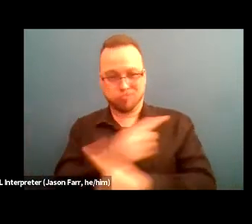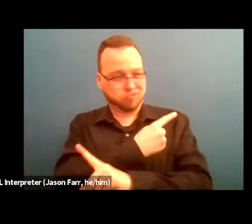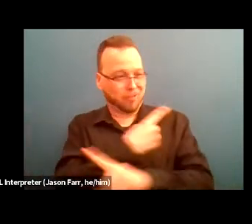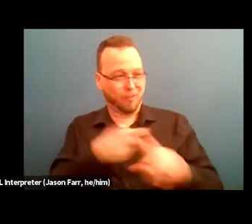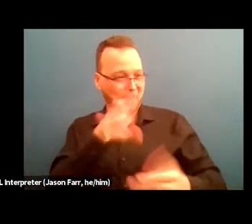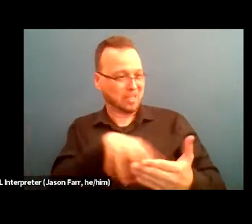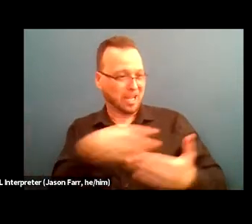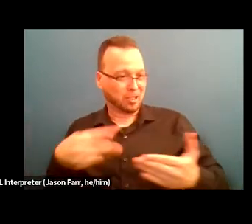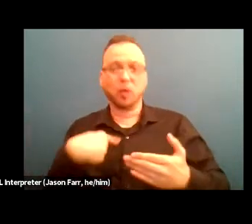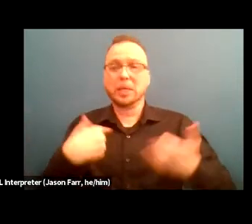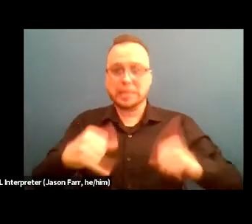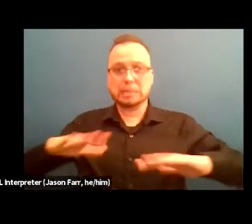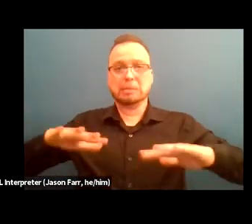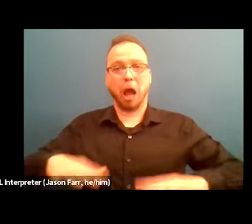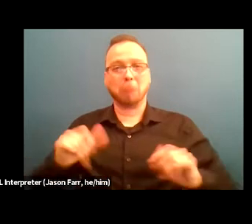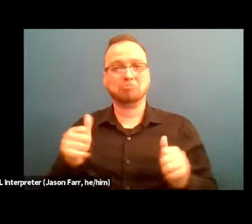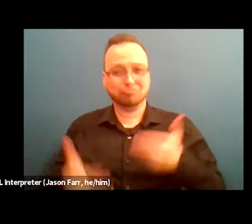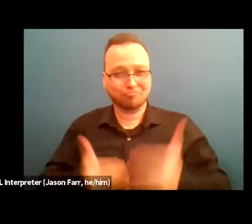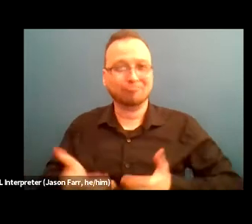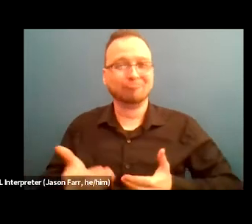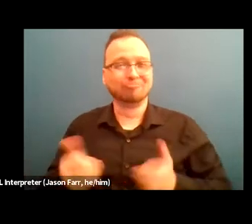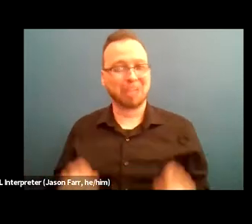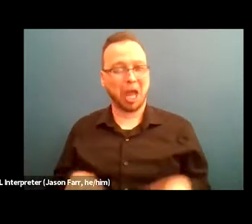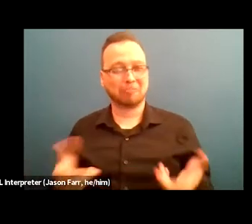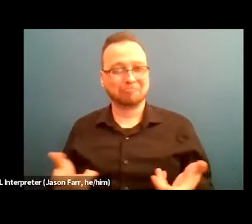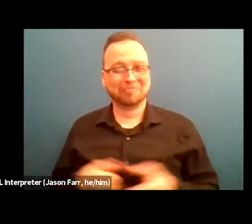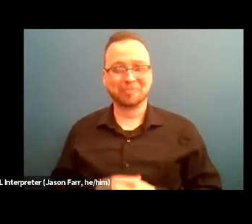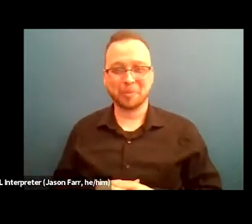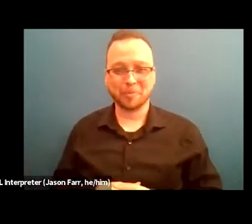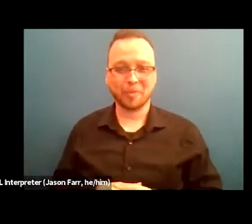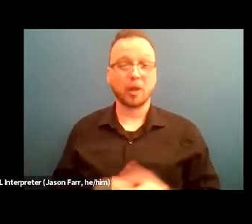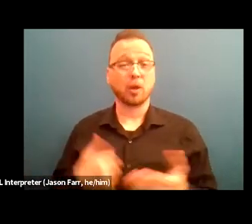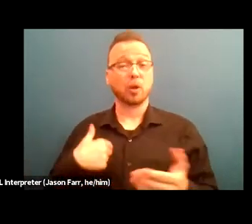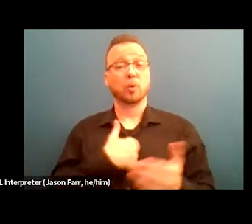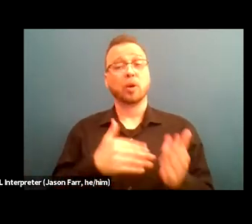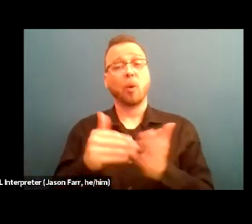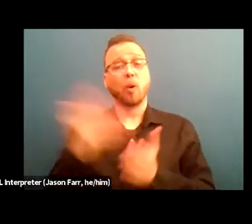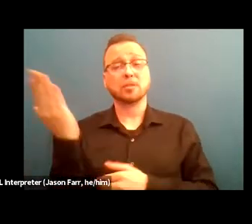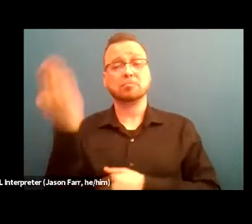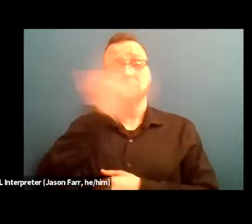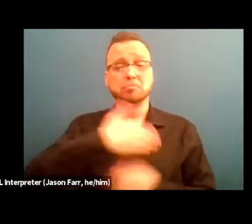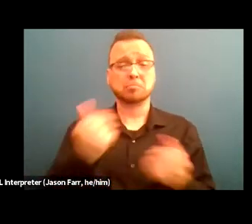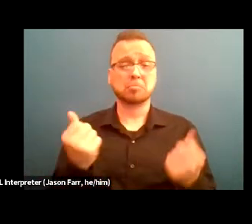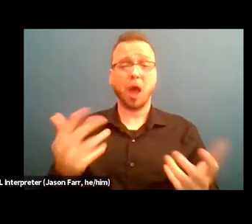We so often unaware of how white (audio breaking) demands us, we (audio breaking) agenda the amount of content covered